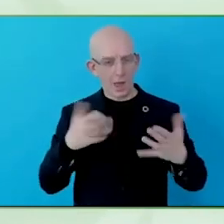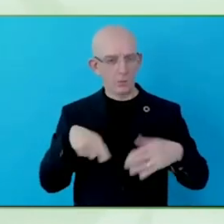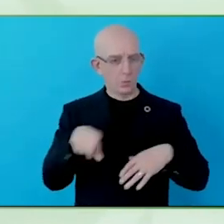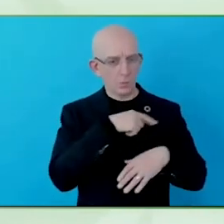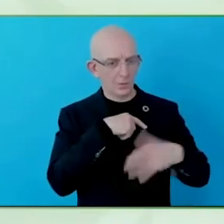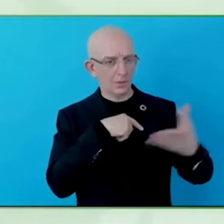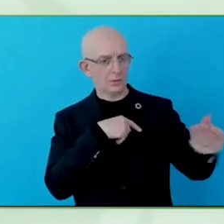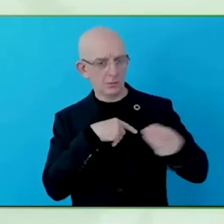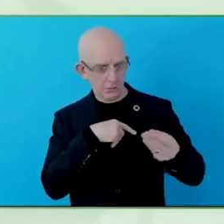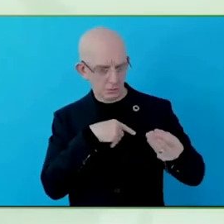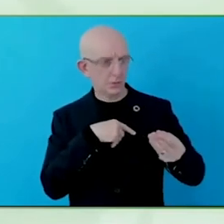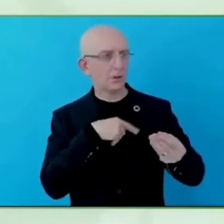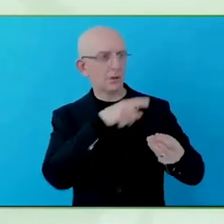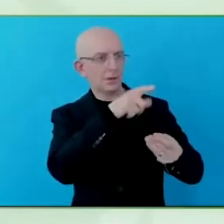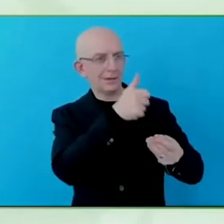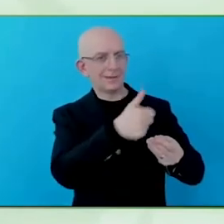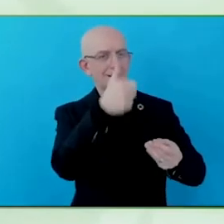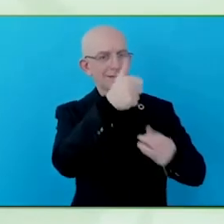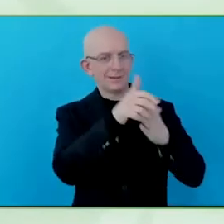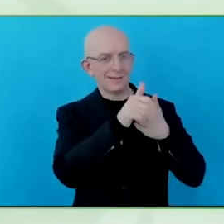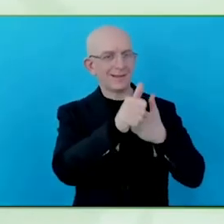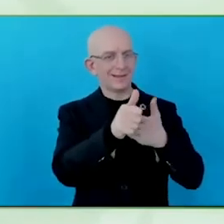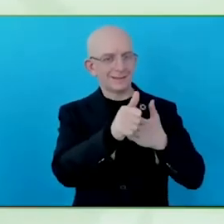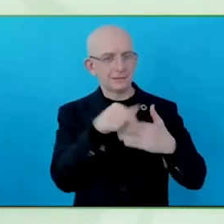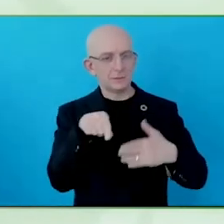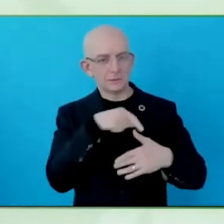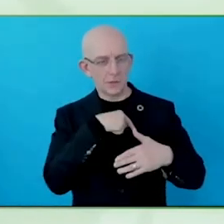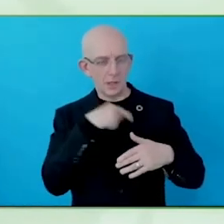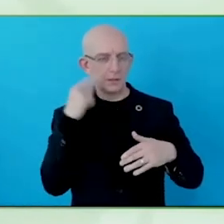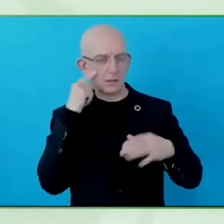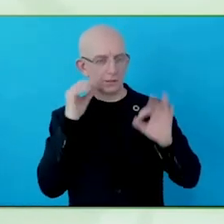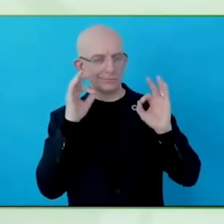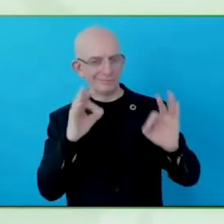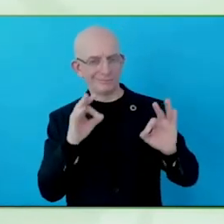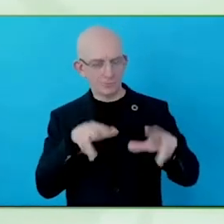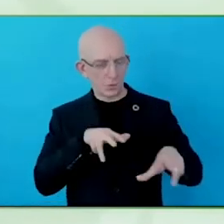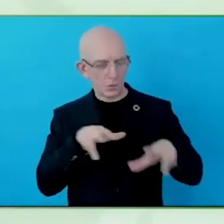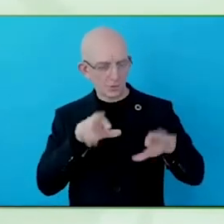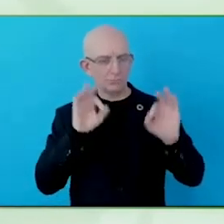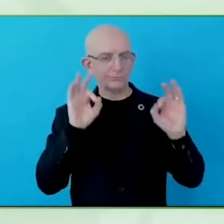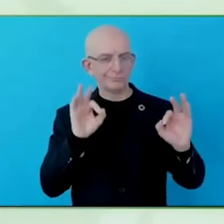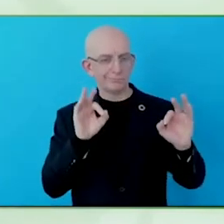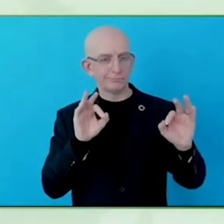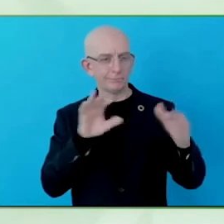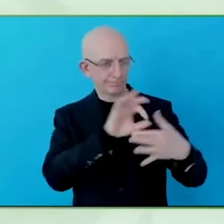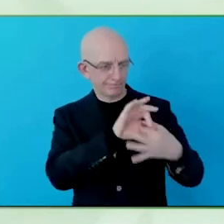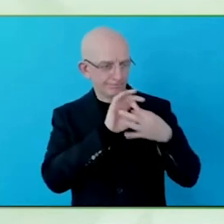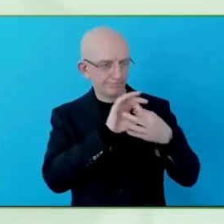the national network aware of the existing tool, not only the